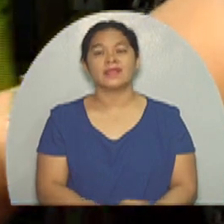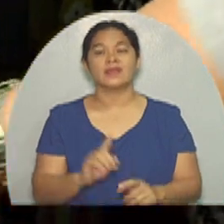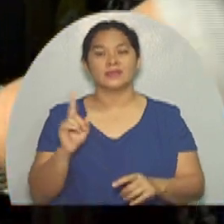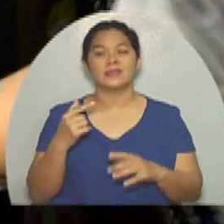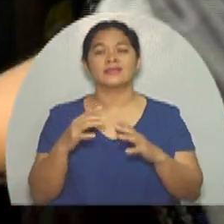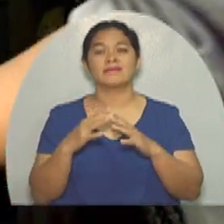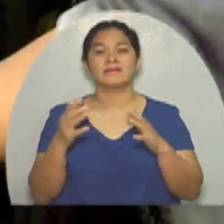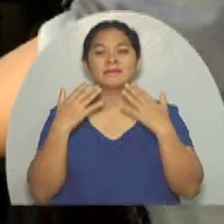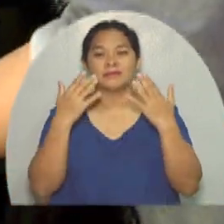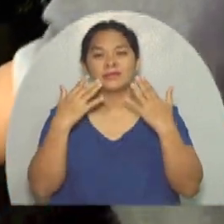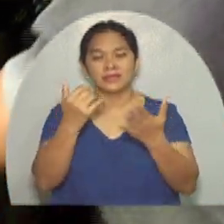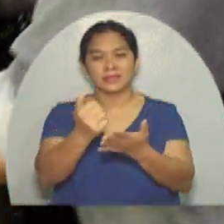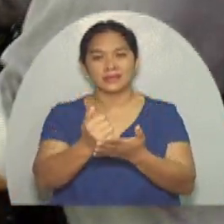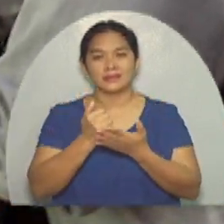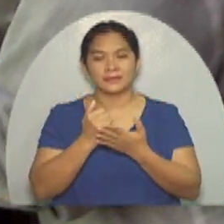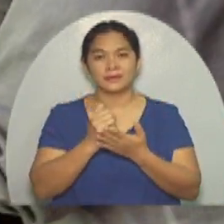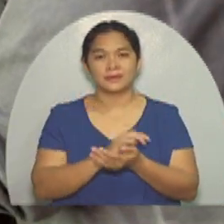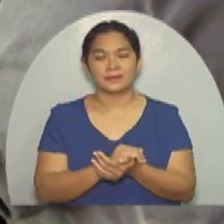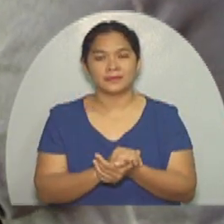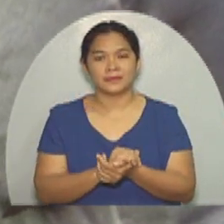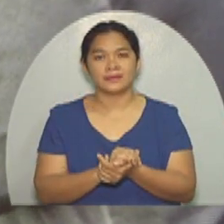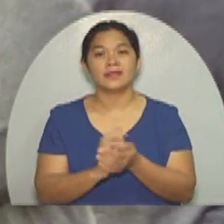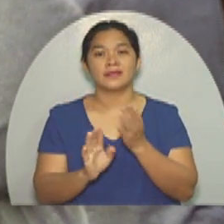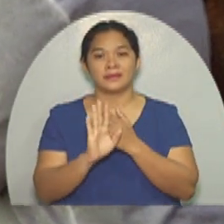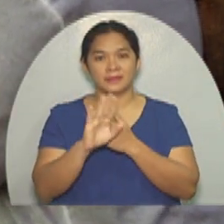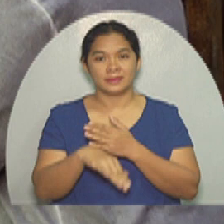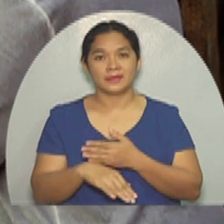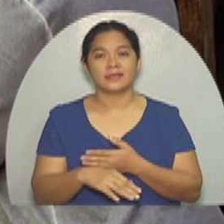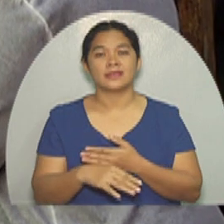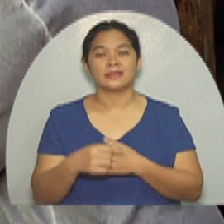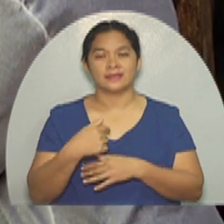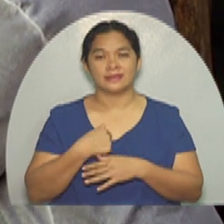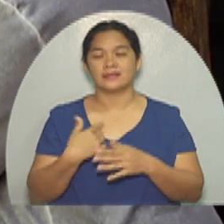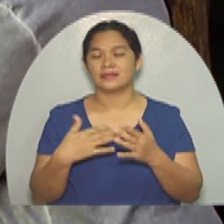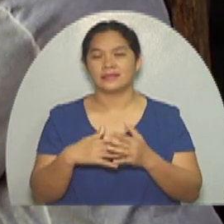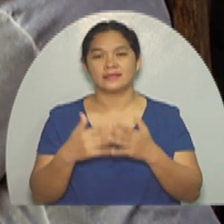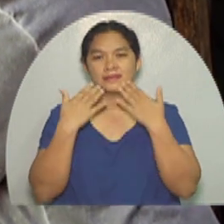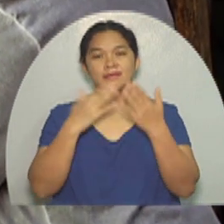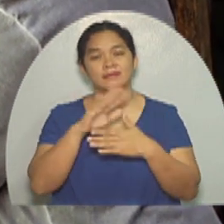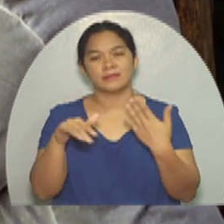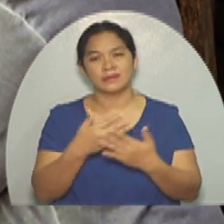Thank you, everyone!